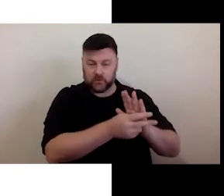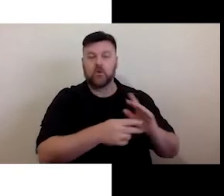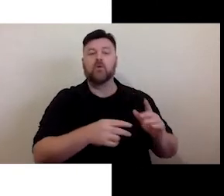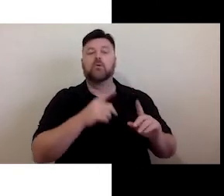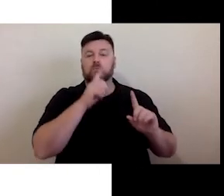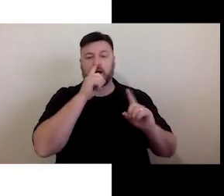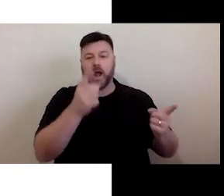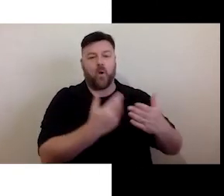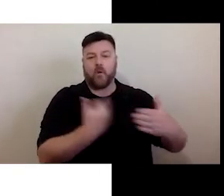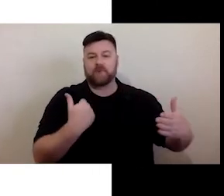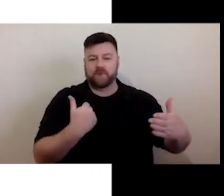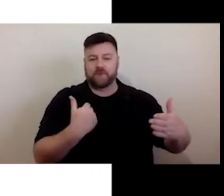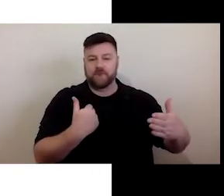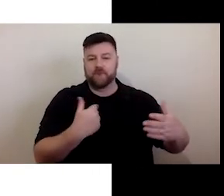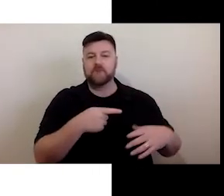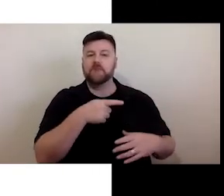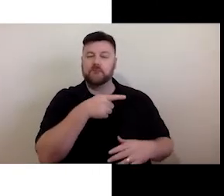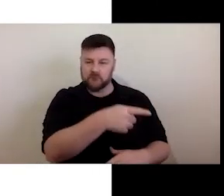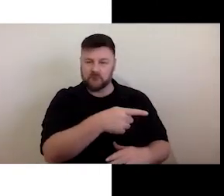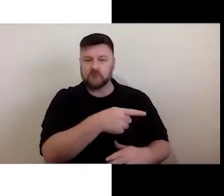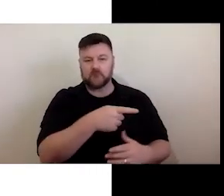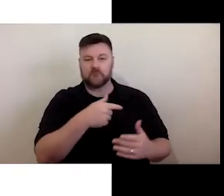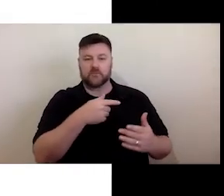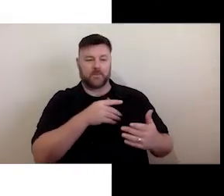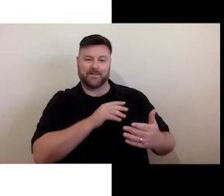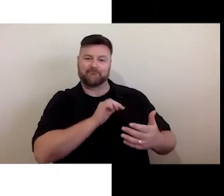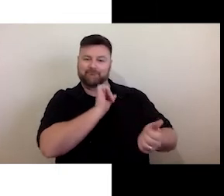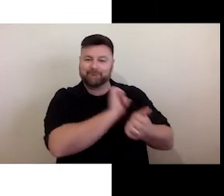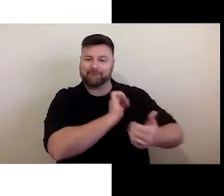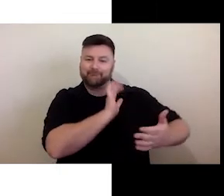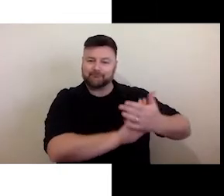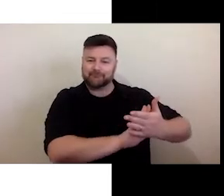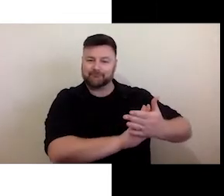probably the easiest ones to put on, but you need to sort of know your